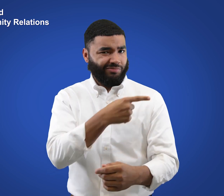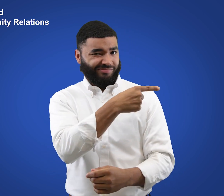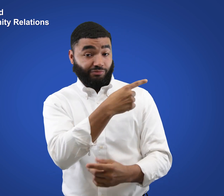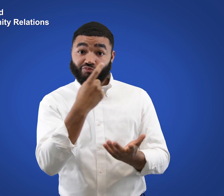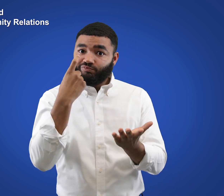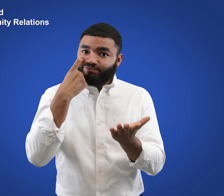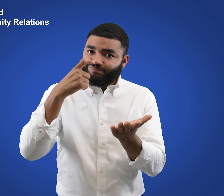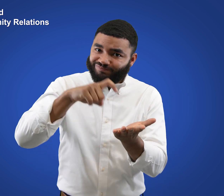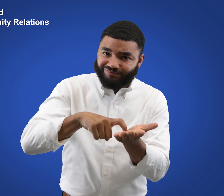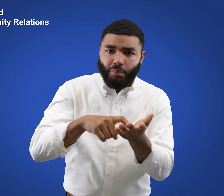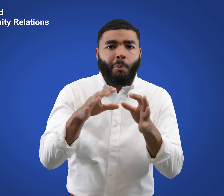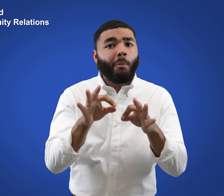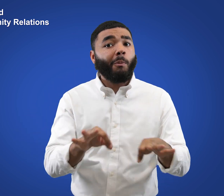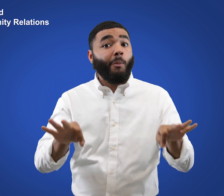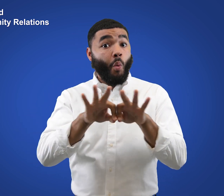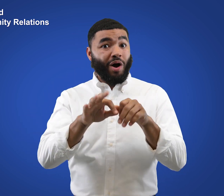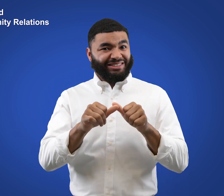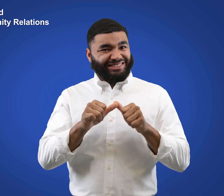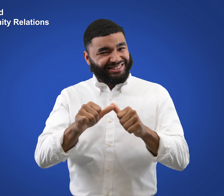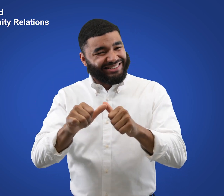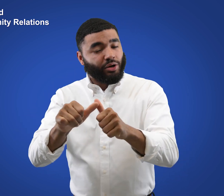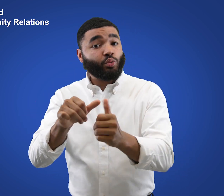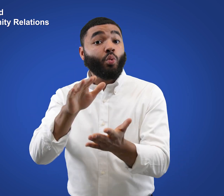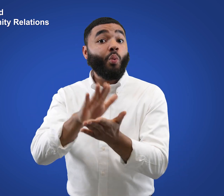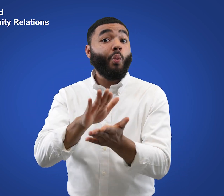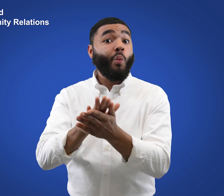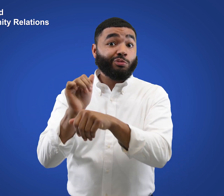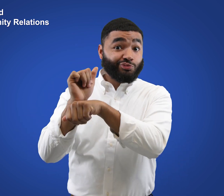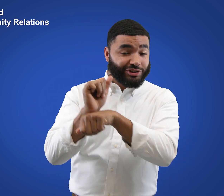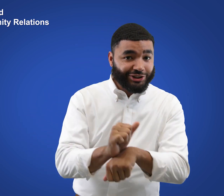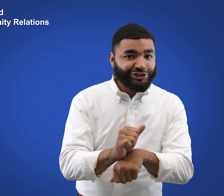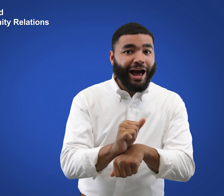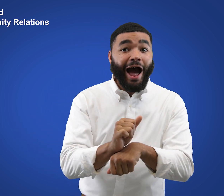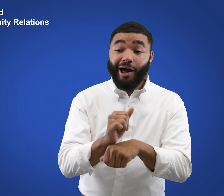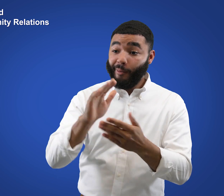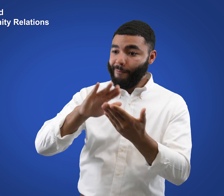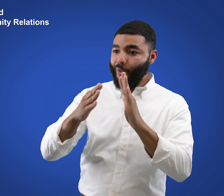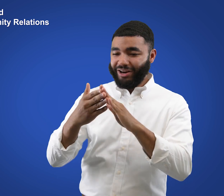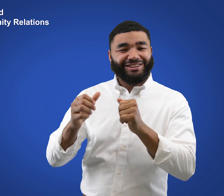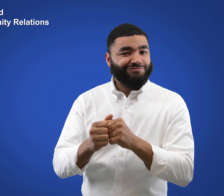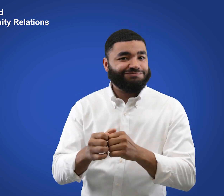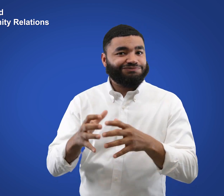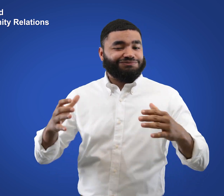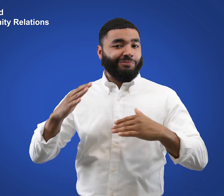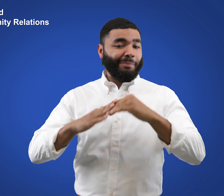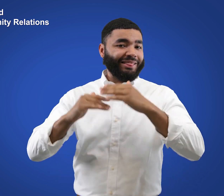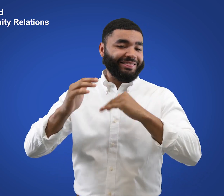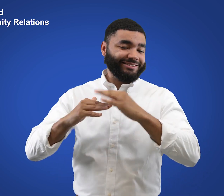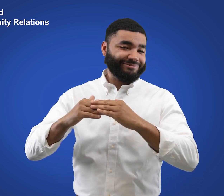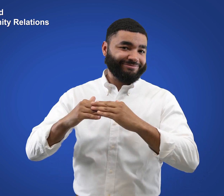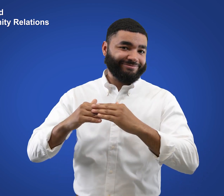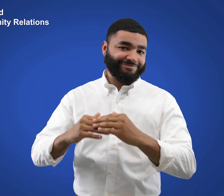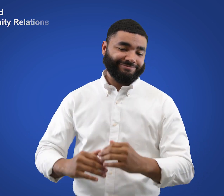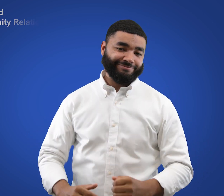and recognizes the importance of maintaining school traditions to build community.